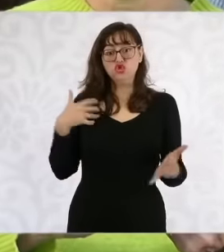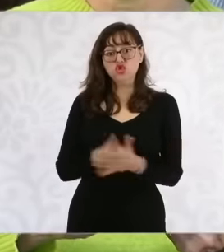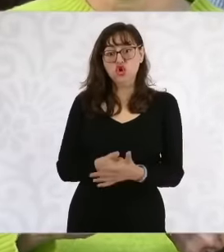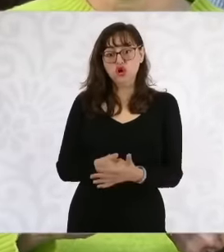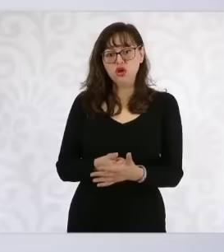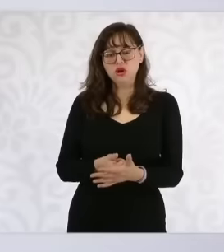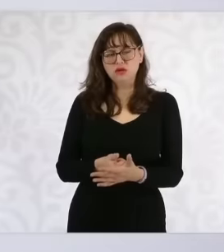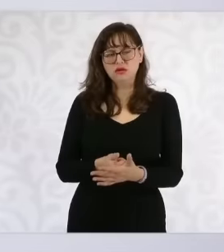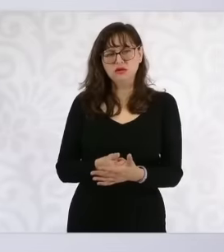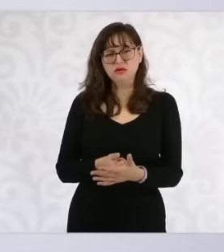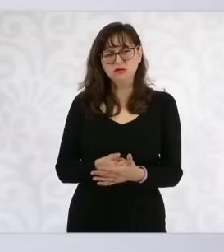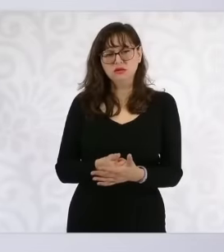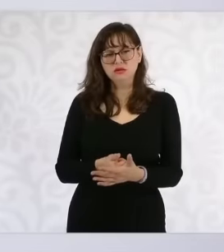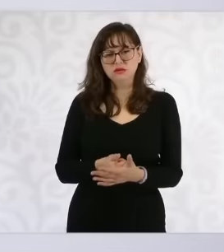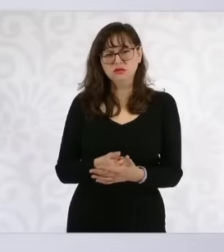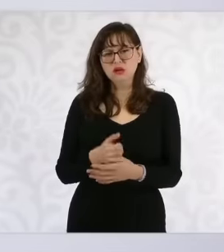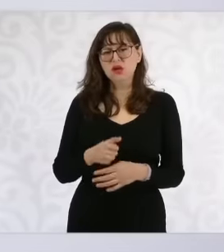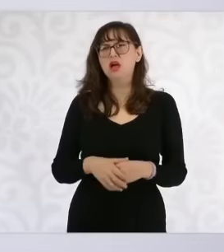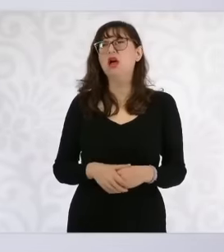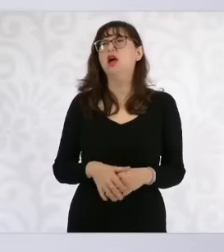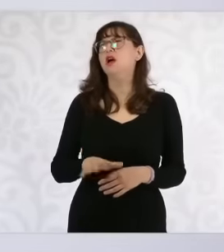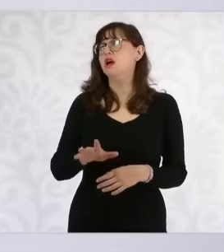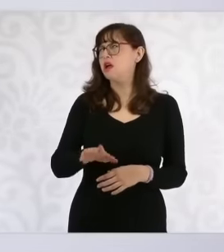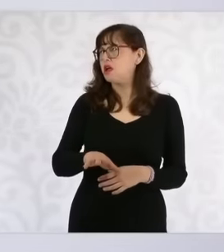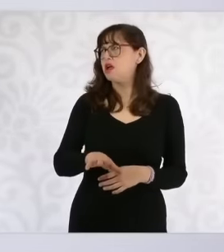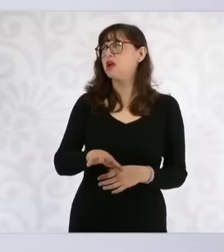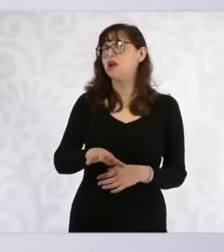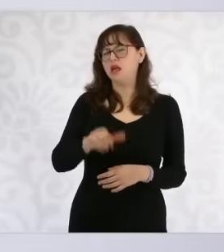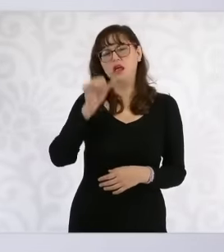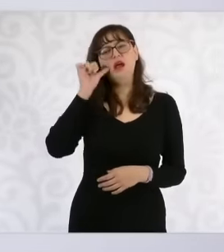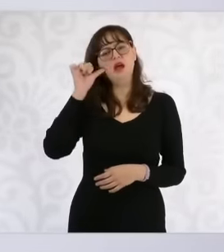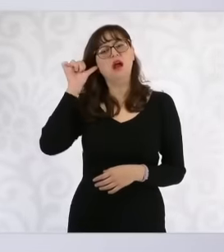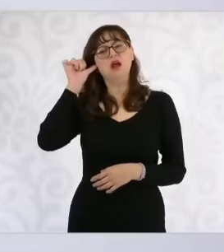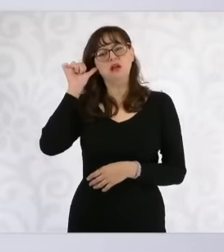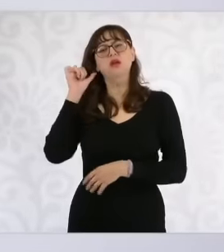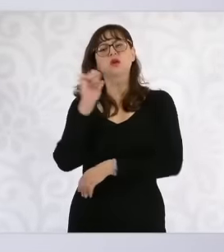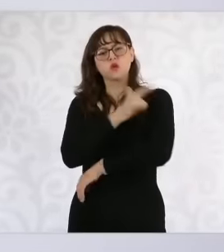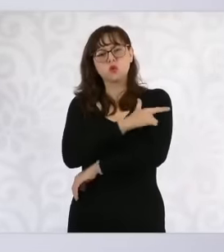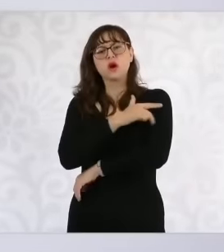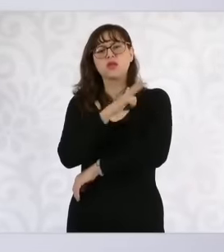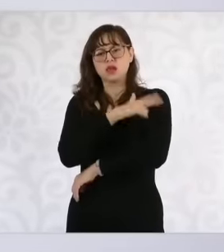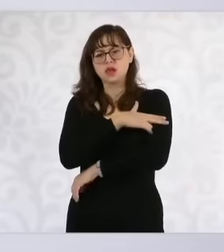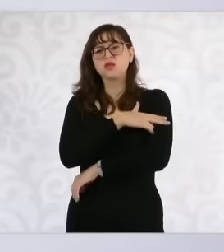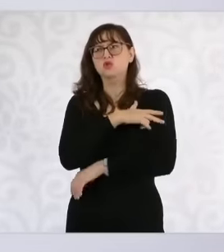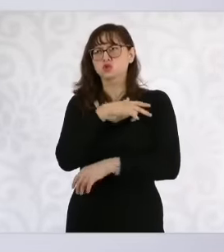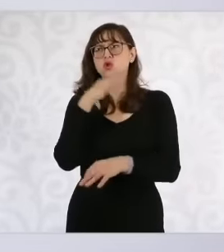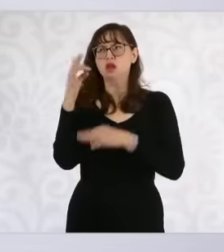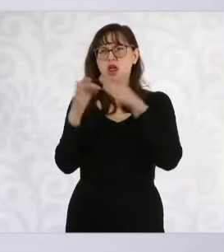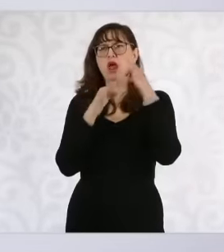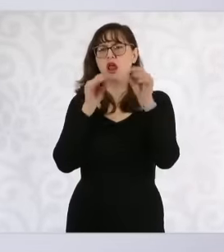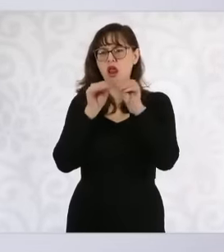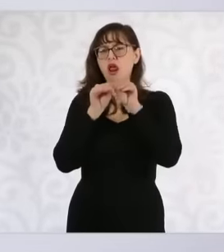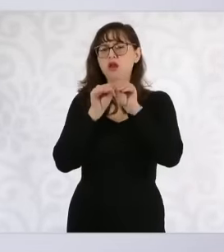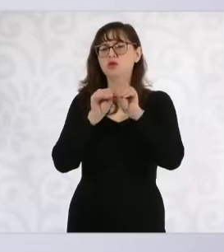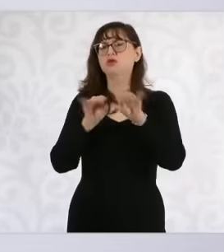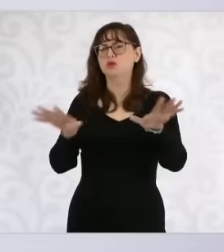the national guard issued a statement and on the same day To come to security,